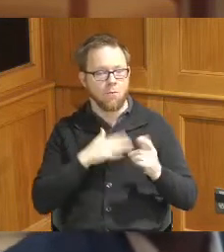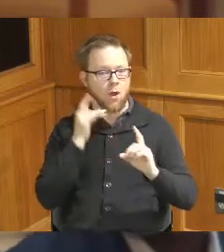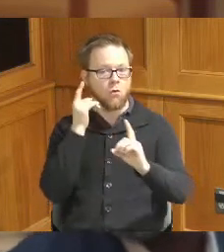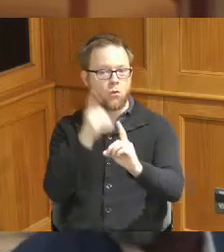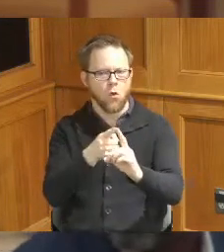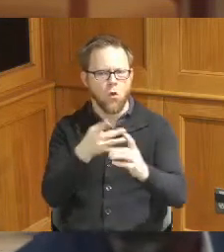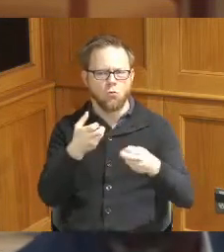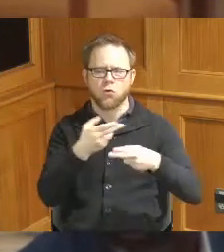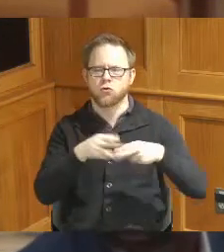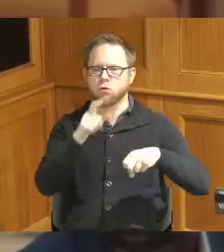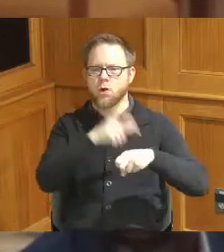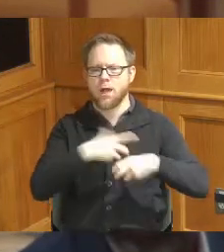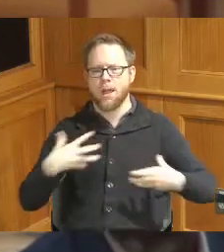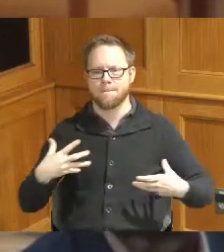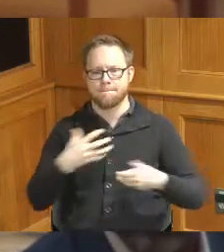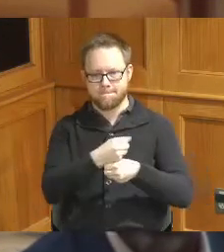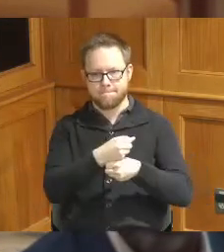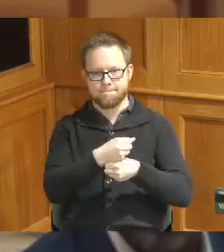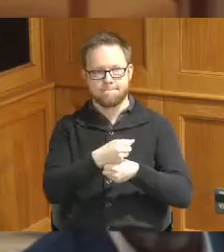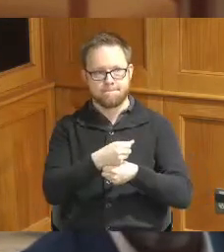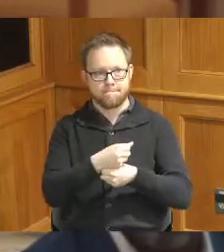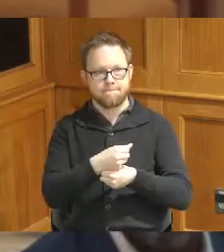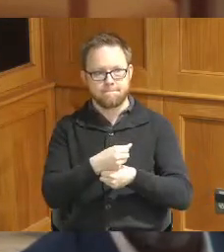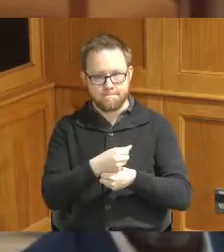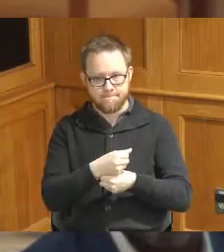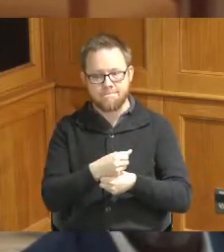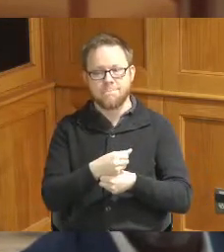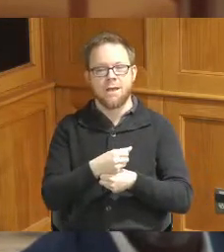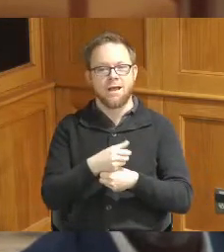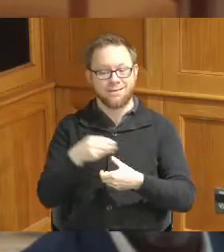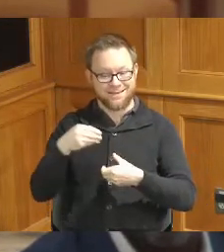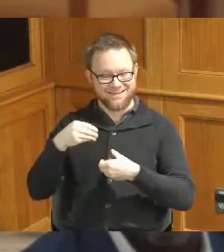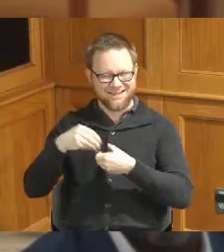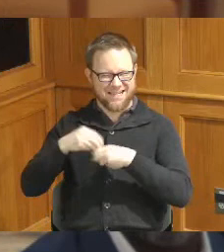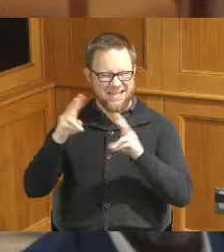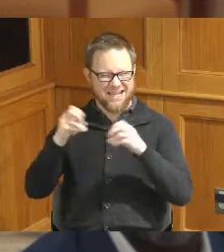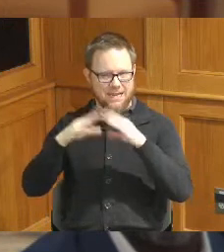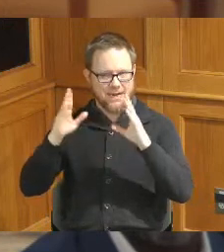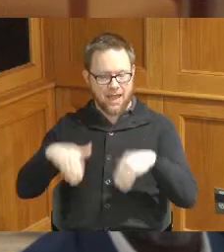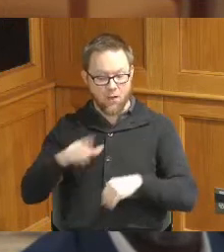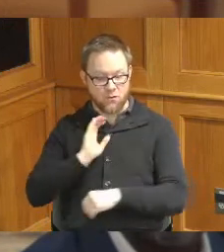period of time and then they'll be able to do in-house training within our Clinic locations